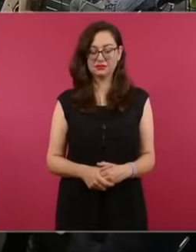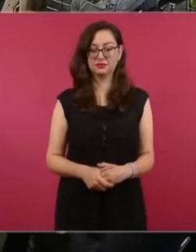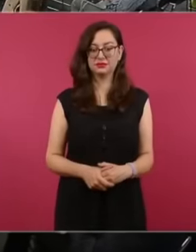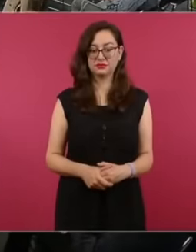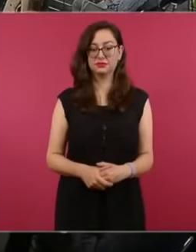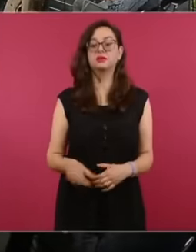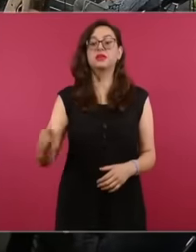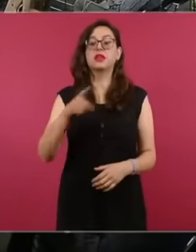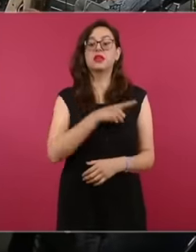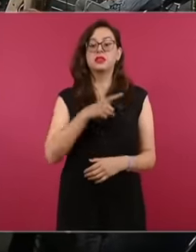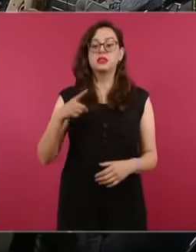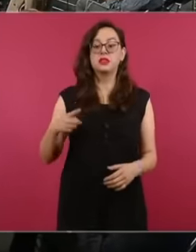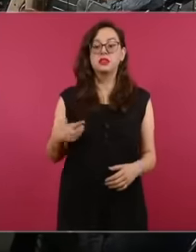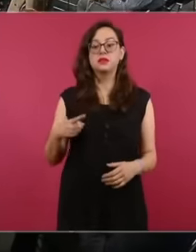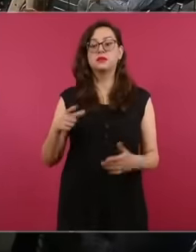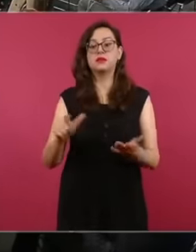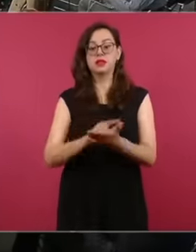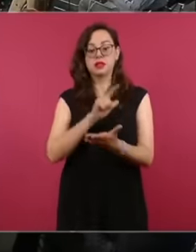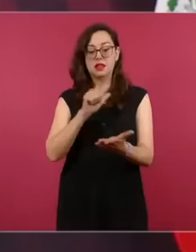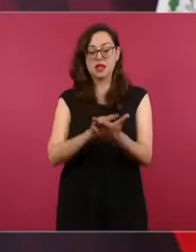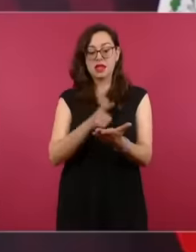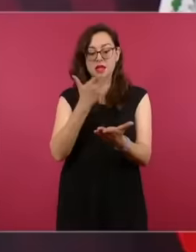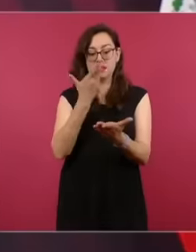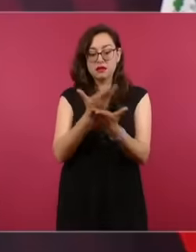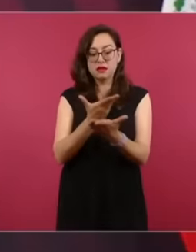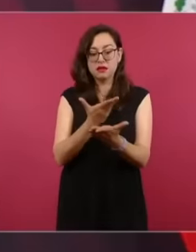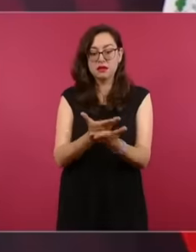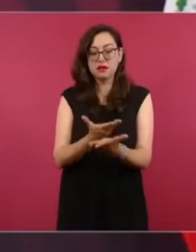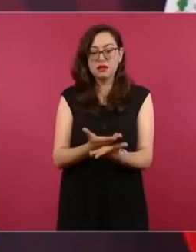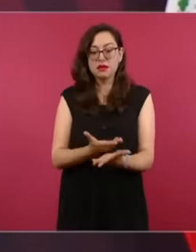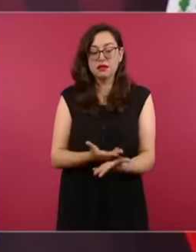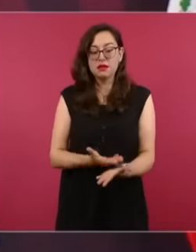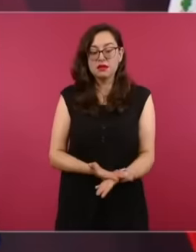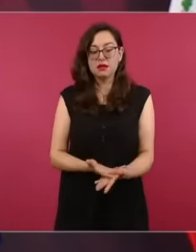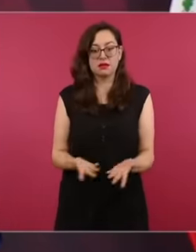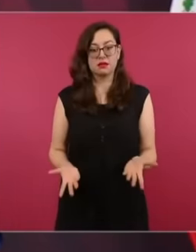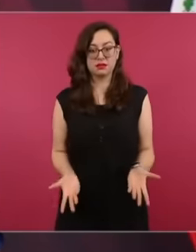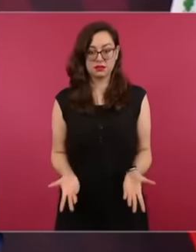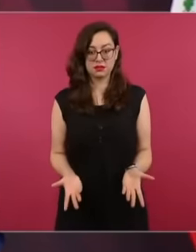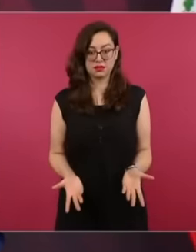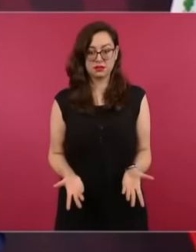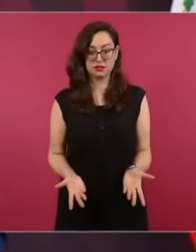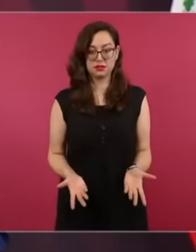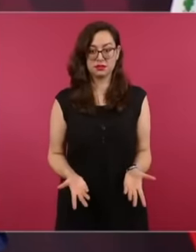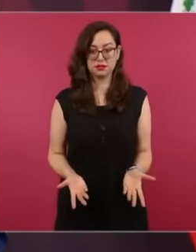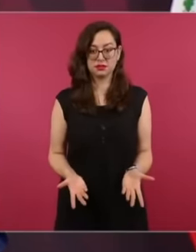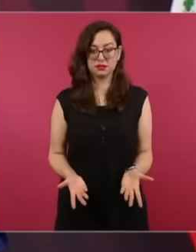legal basis but your question is